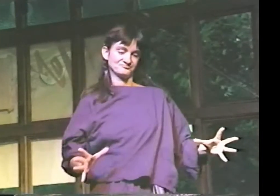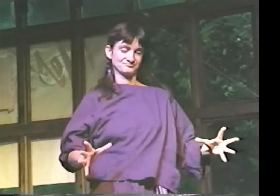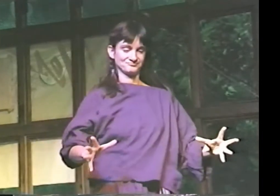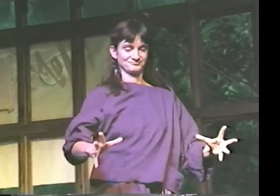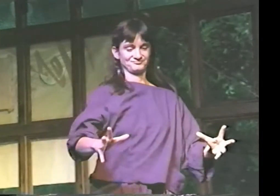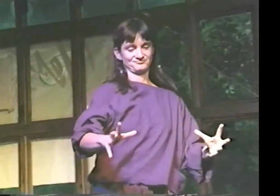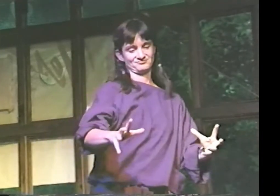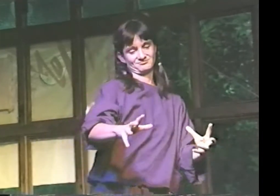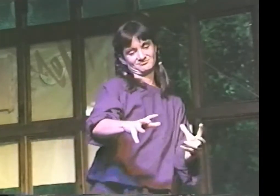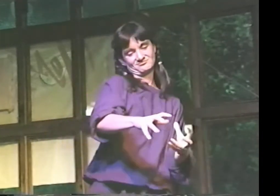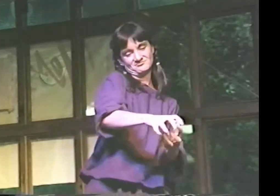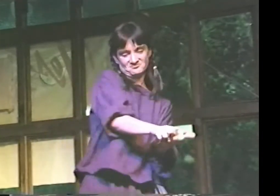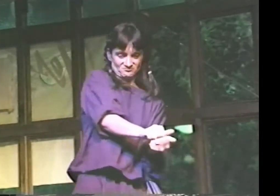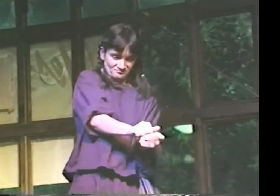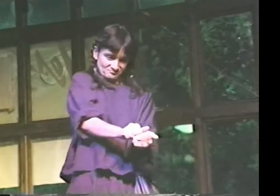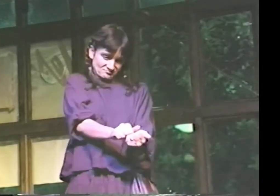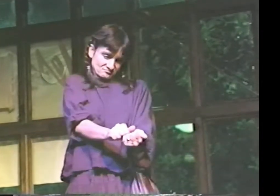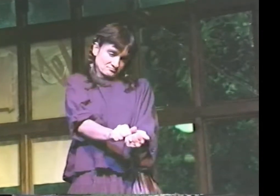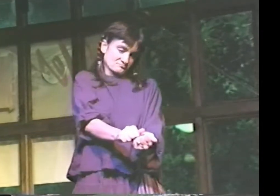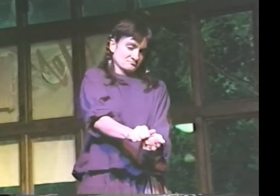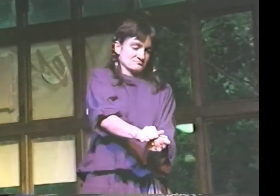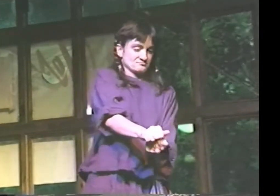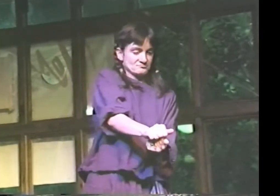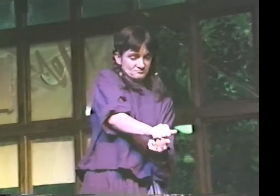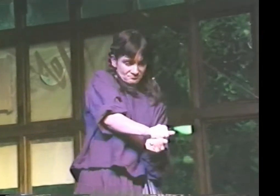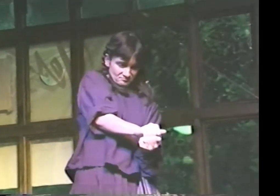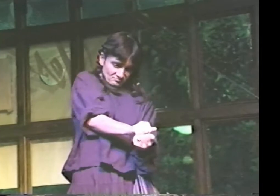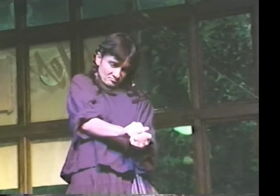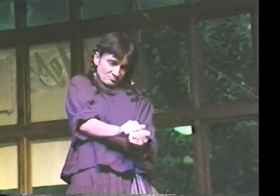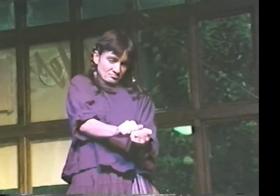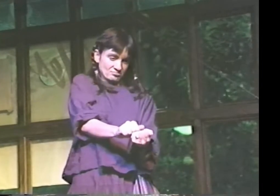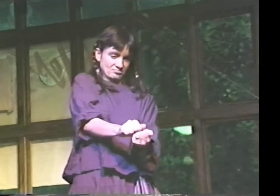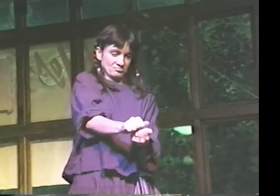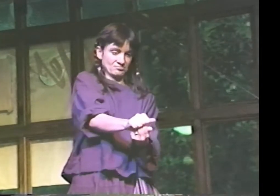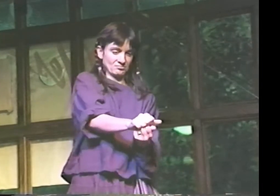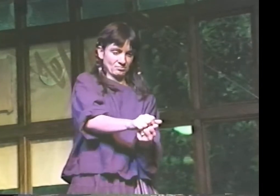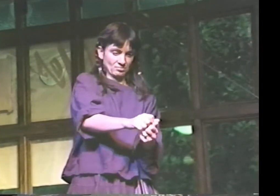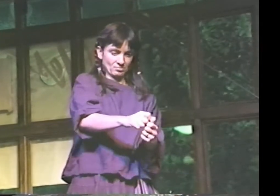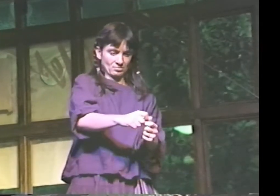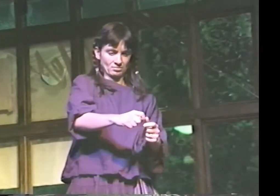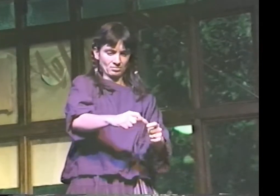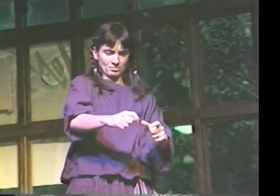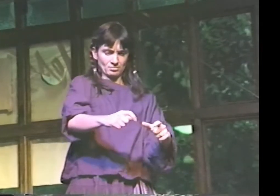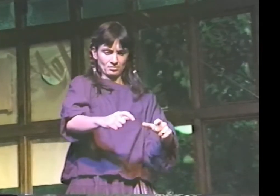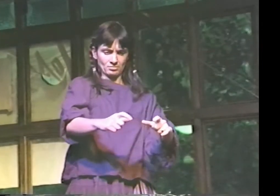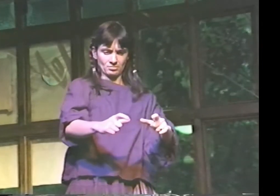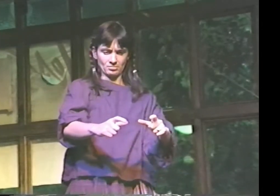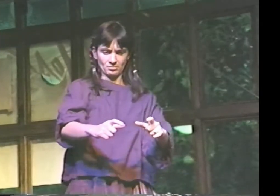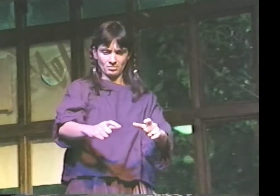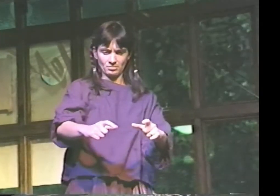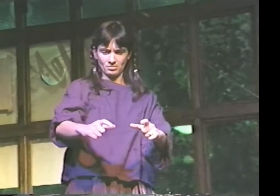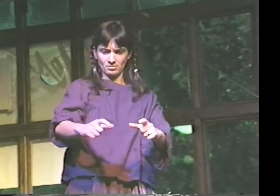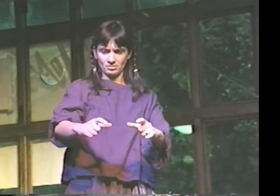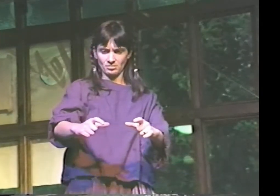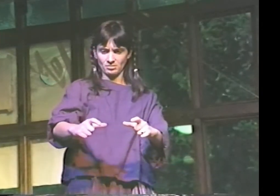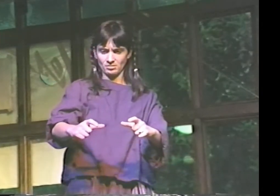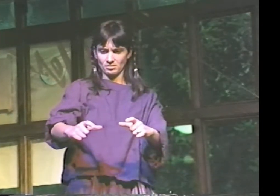ALL OF THIS LEADS... - C-A- TO PREMIUM MILK-FED VEAL... - L-